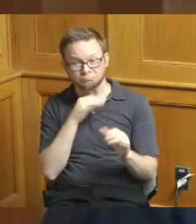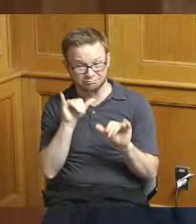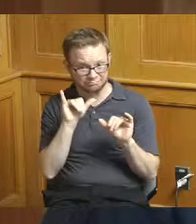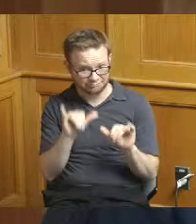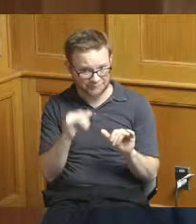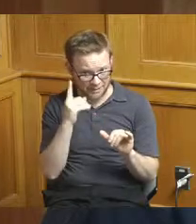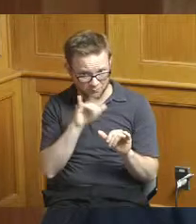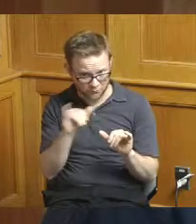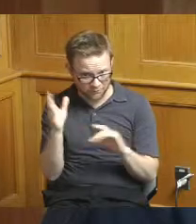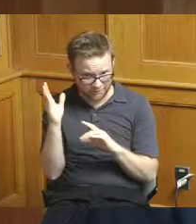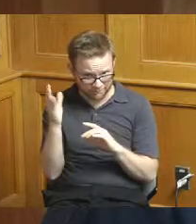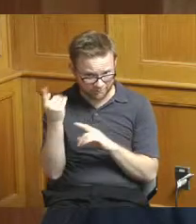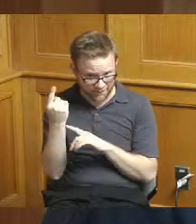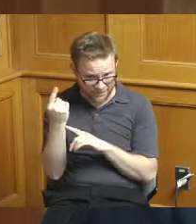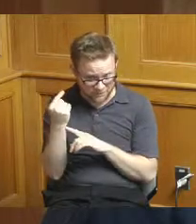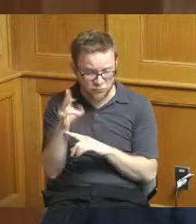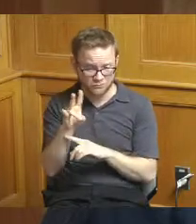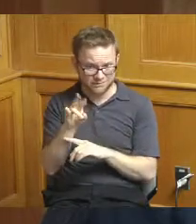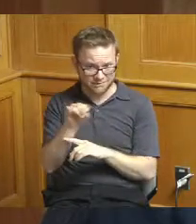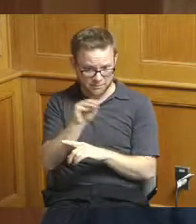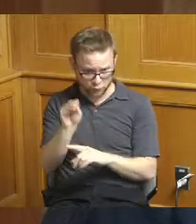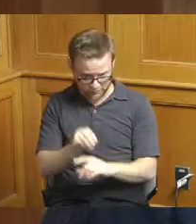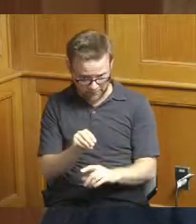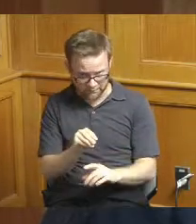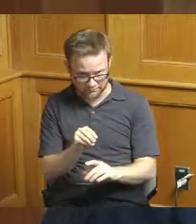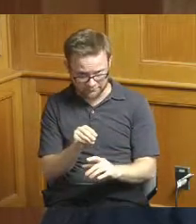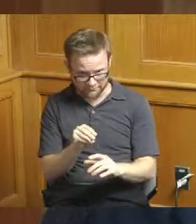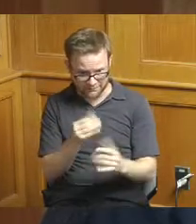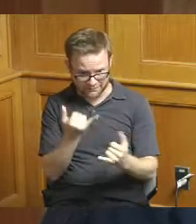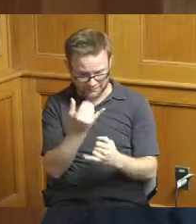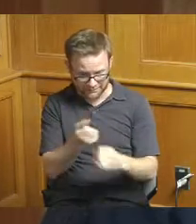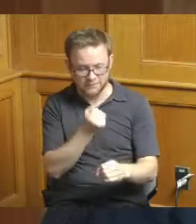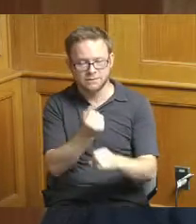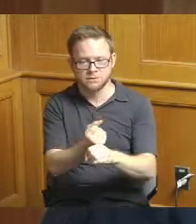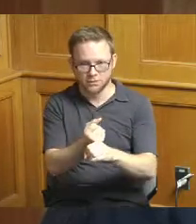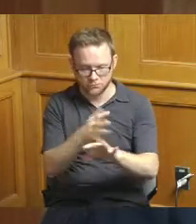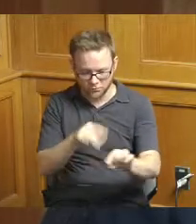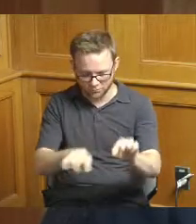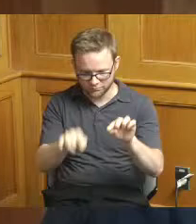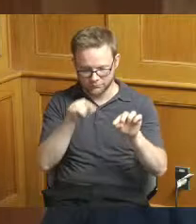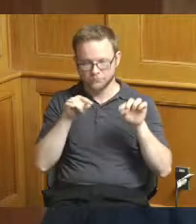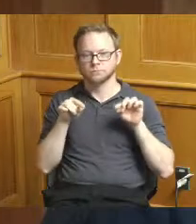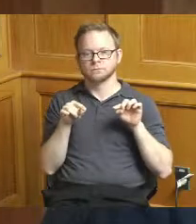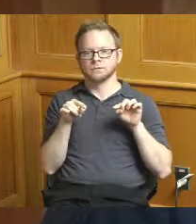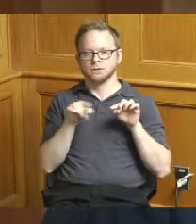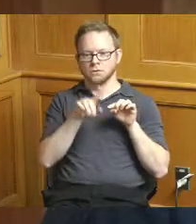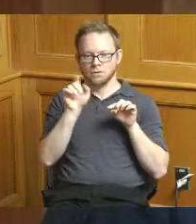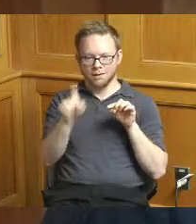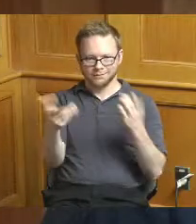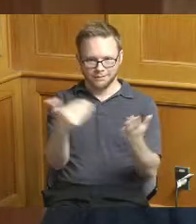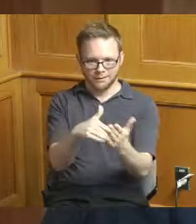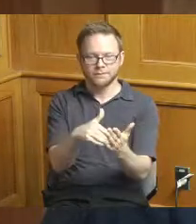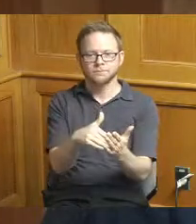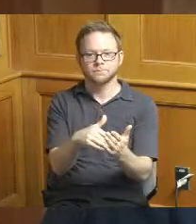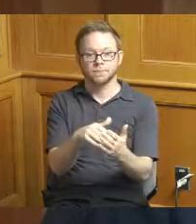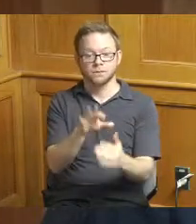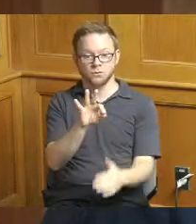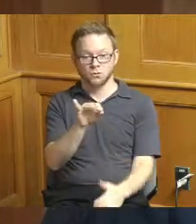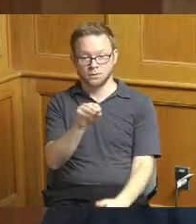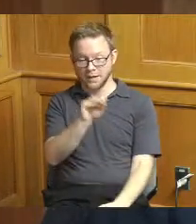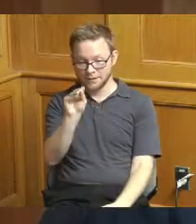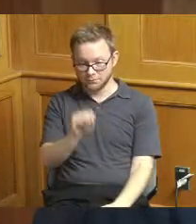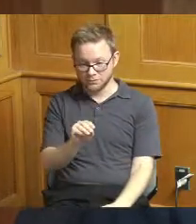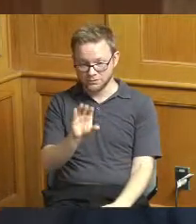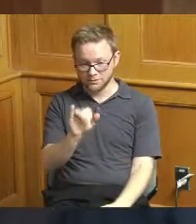when we came in 70 really so what then let me restate this so if if 90 is cash flow what do you